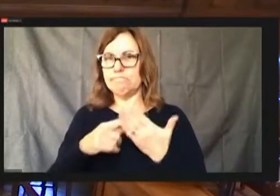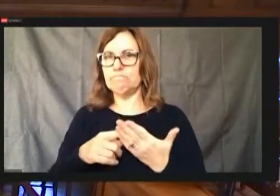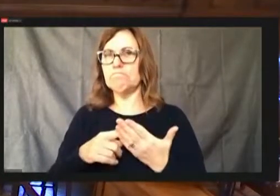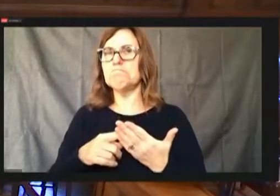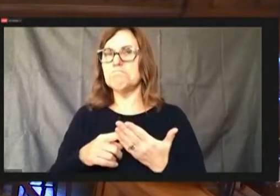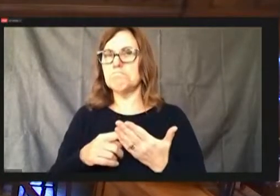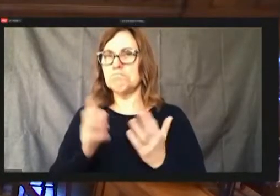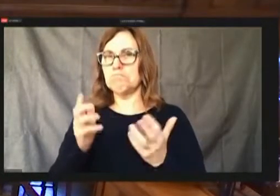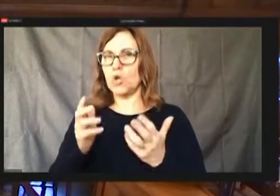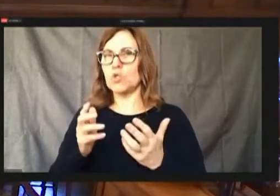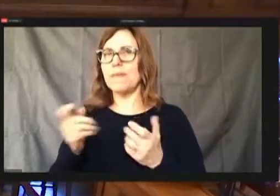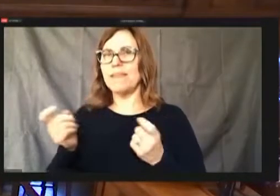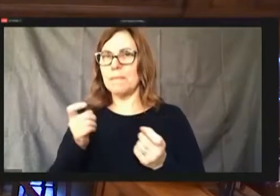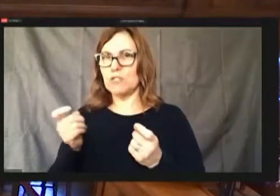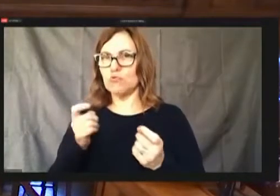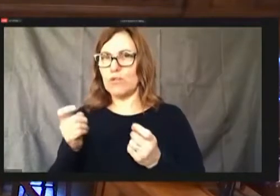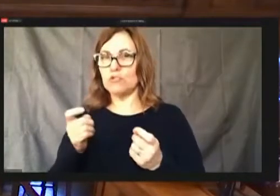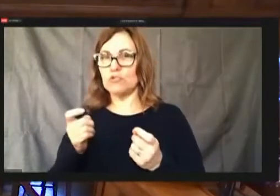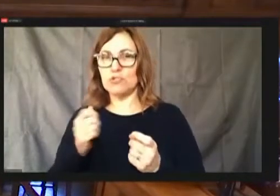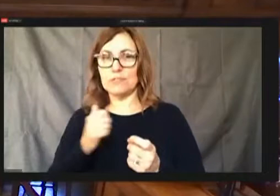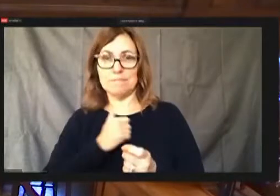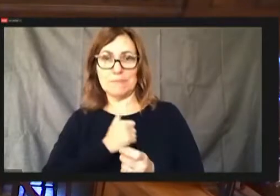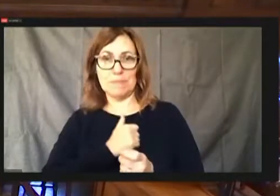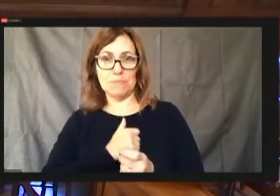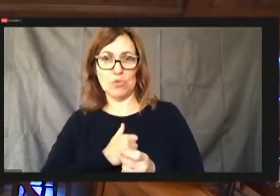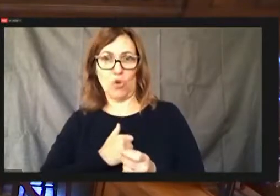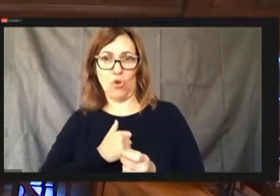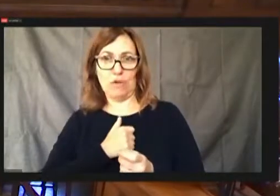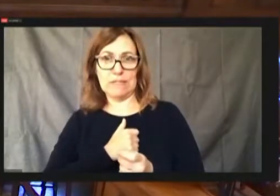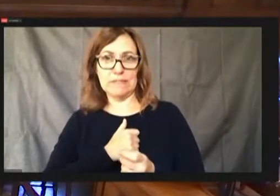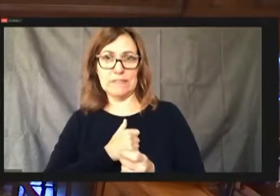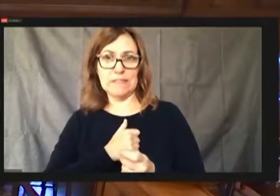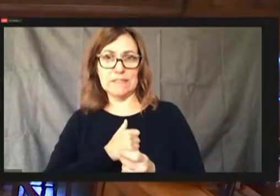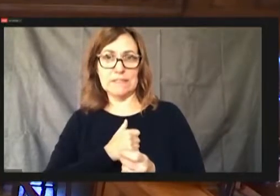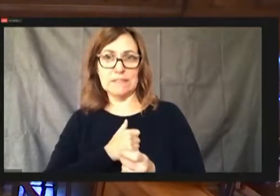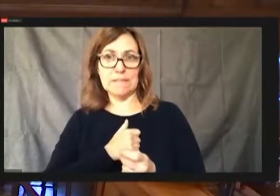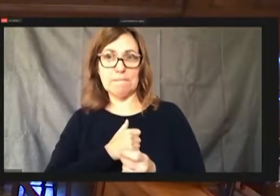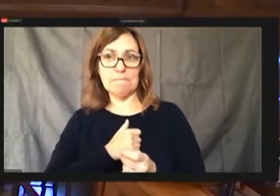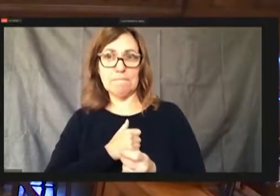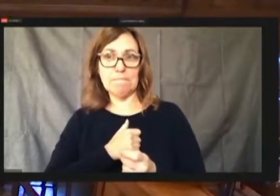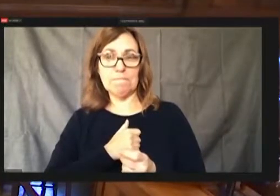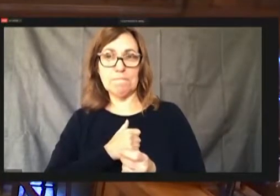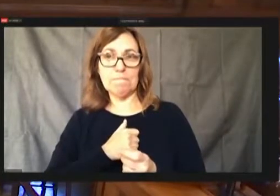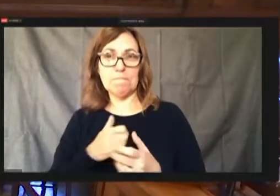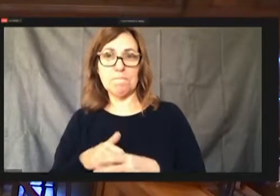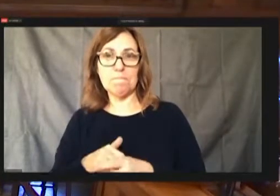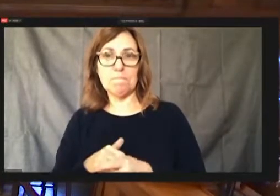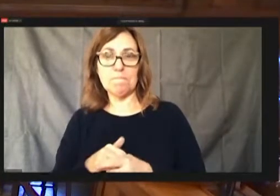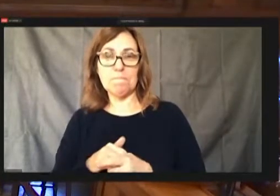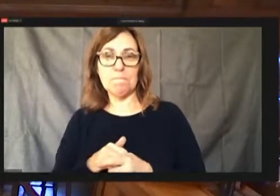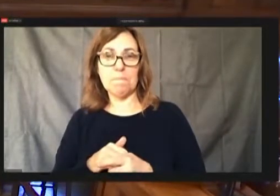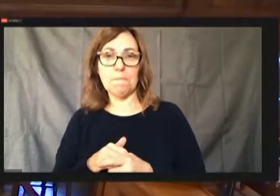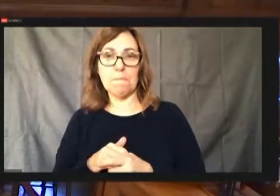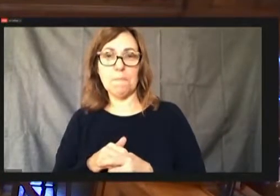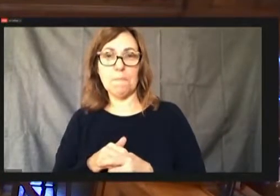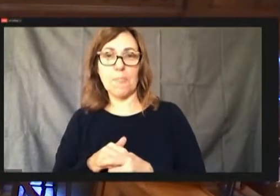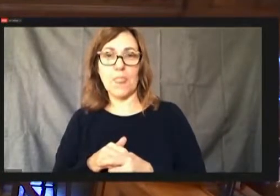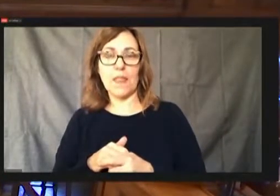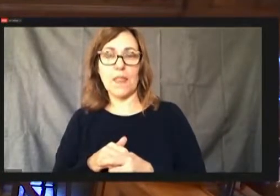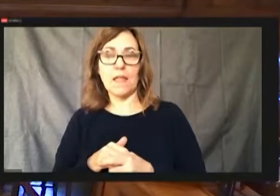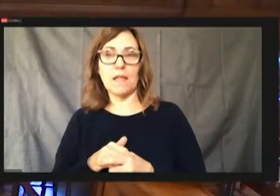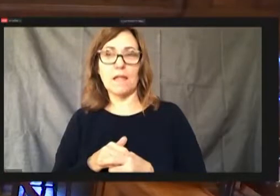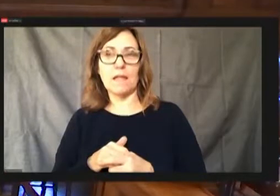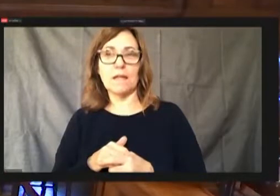I'm sorry.